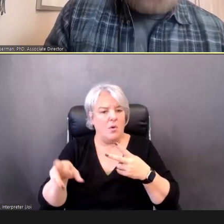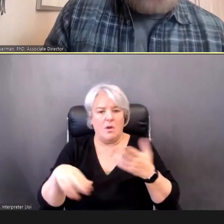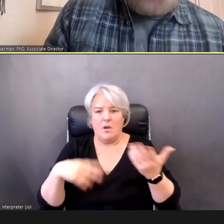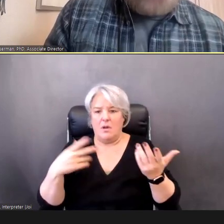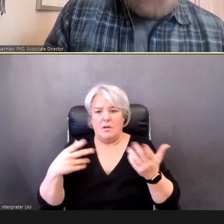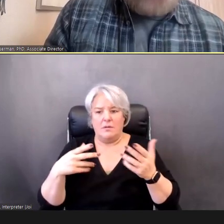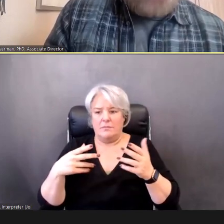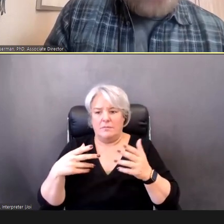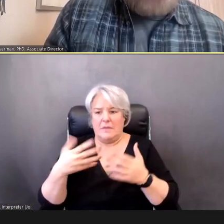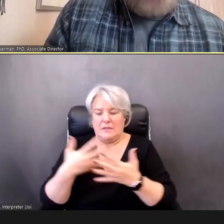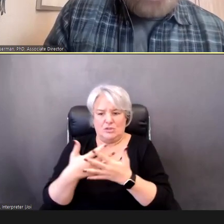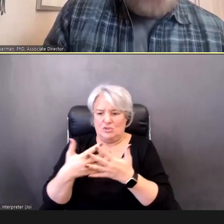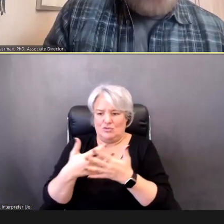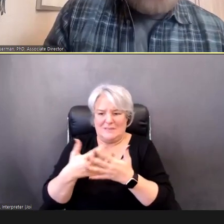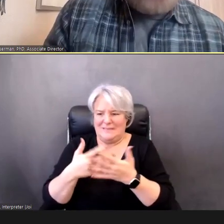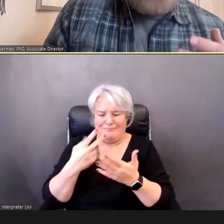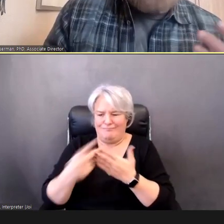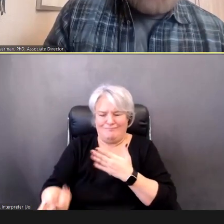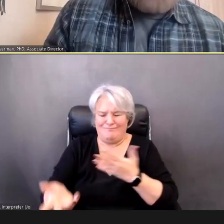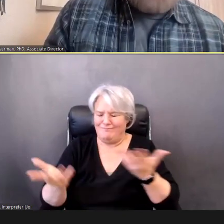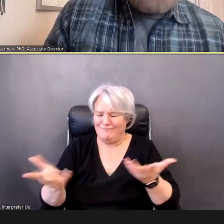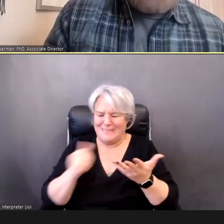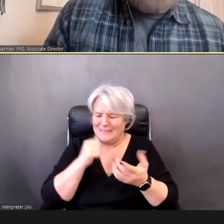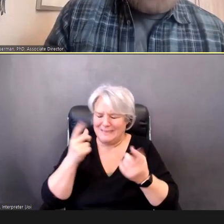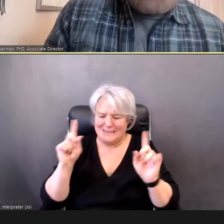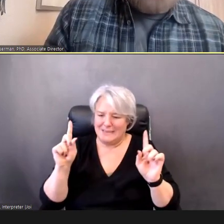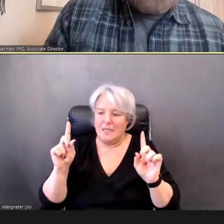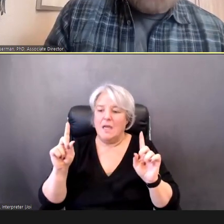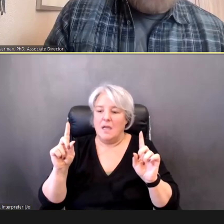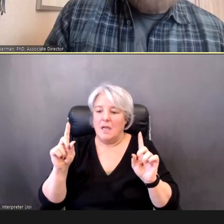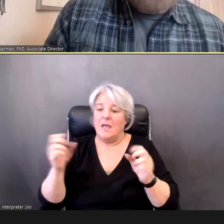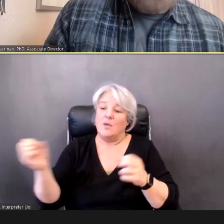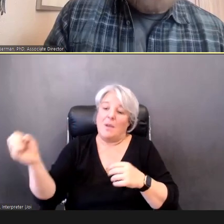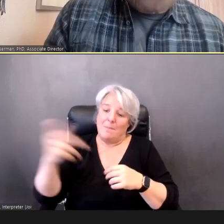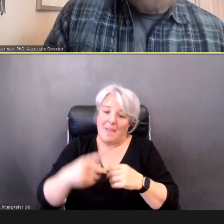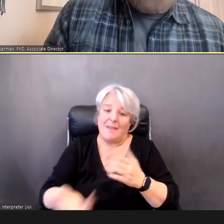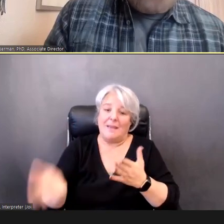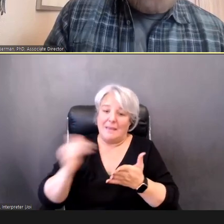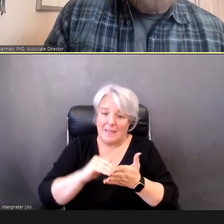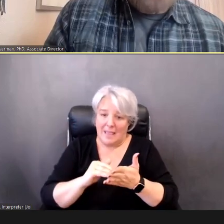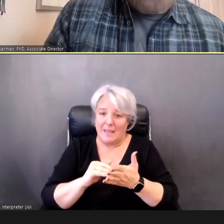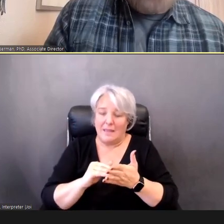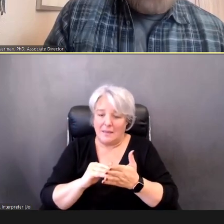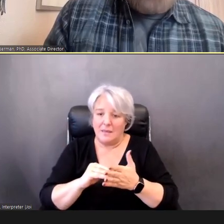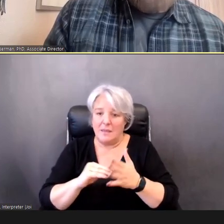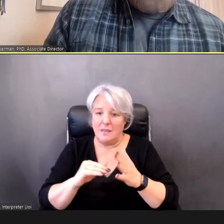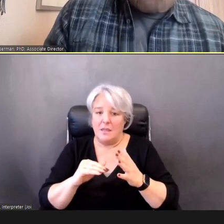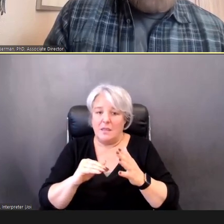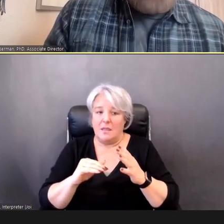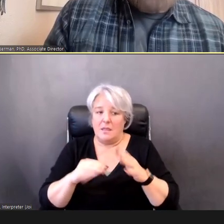You have to come back at another time, picking up where you left off. But you had. Terry Foust, AuD, CCC-A/SLP: Yeah. DR.